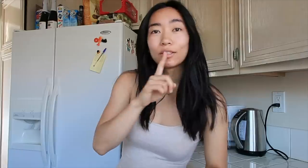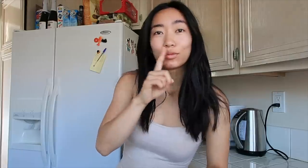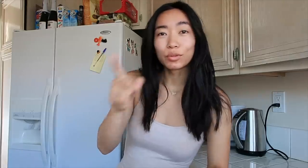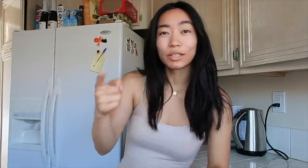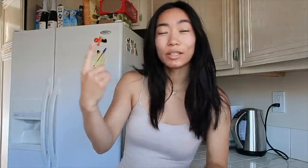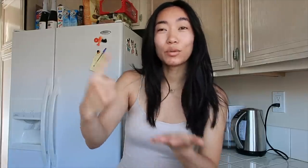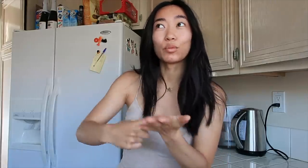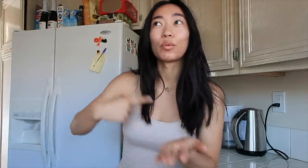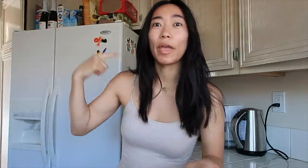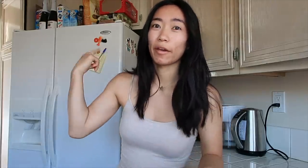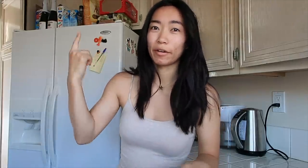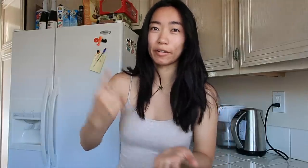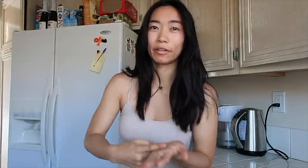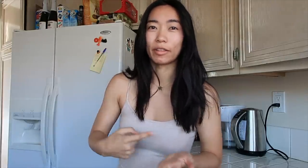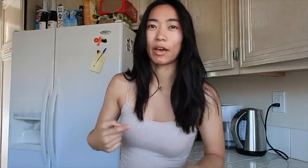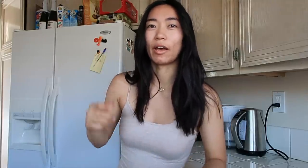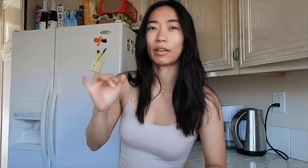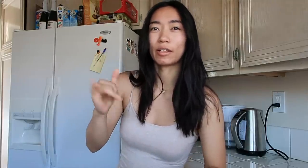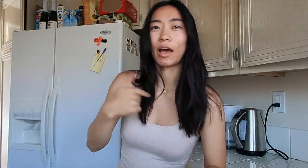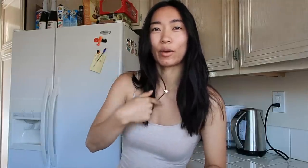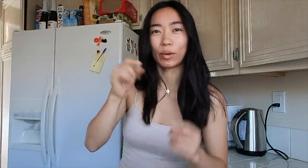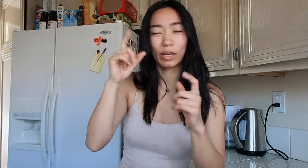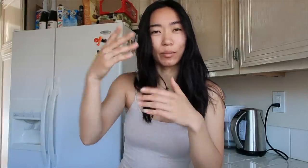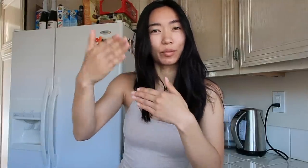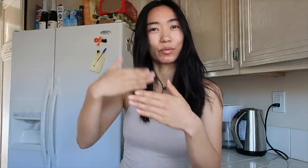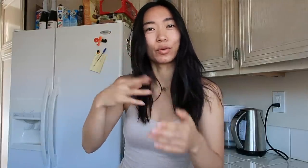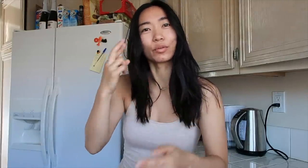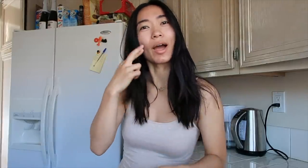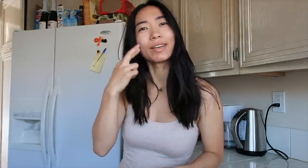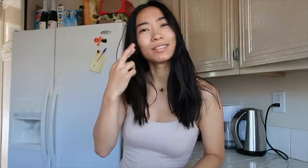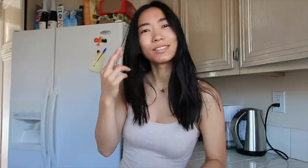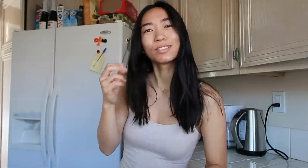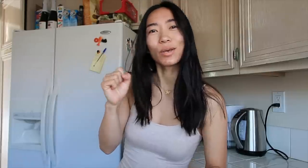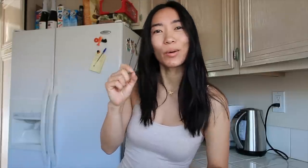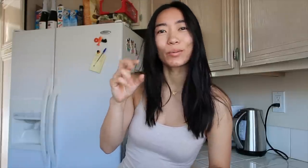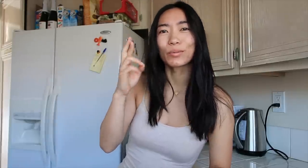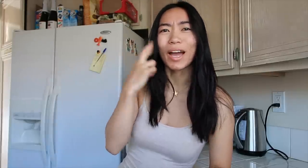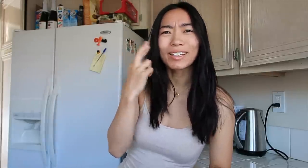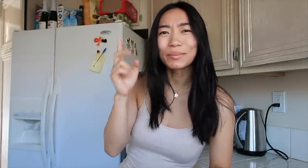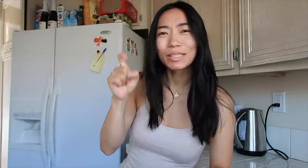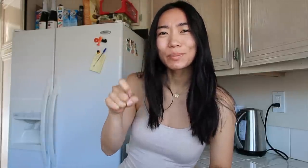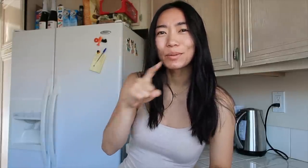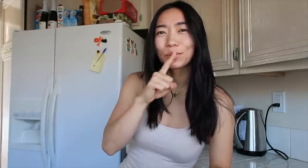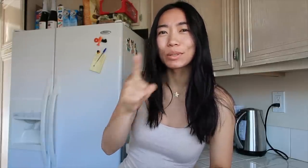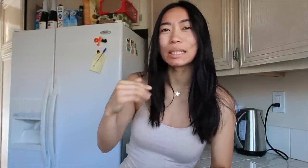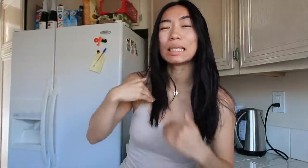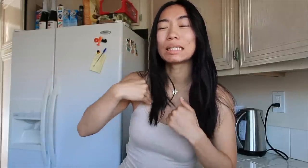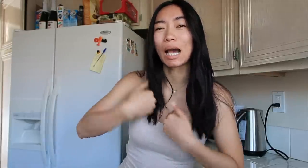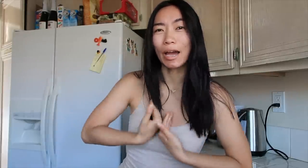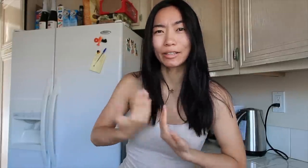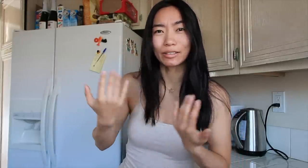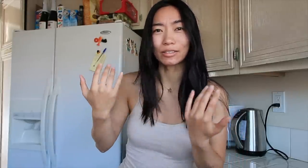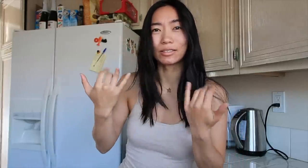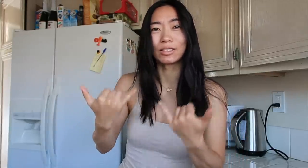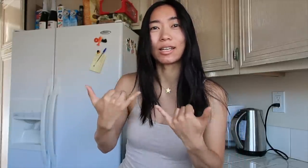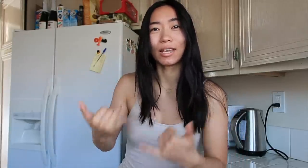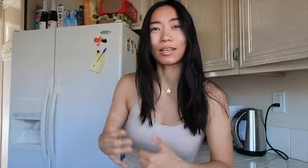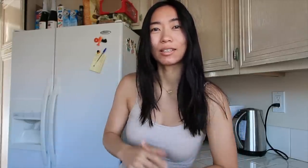It's really rare that I wake up before Ryan does so Ryan must be really tired today